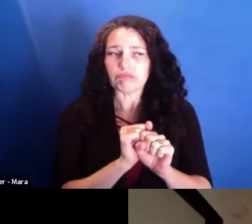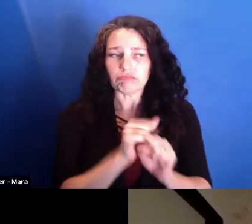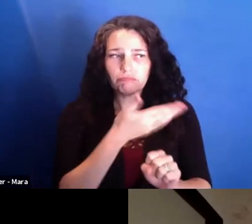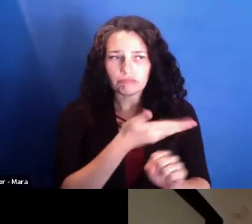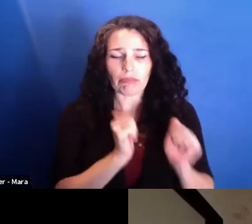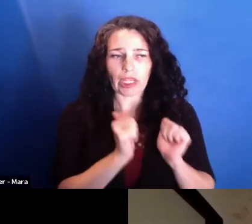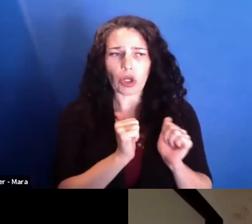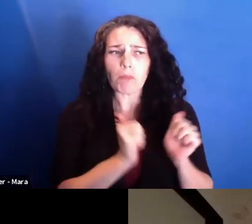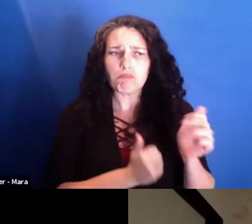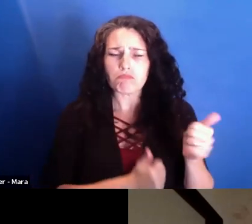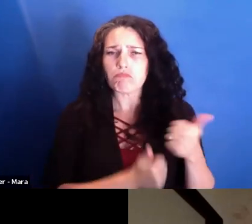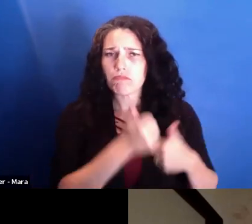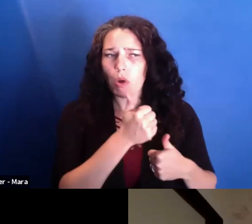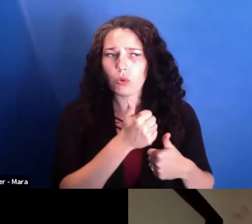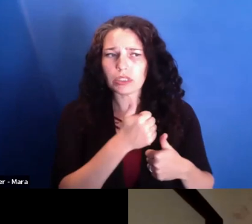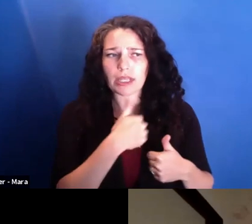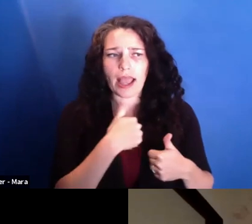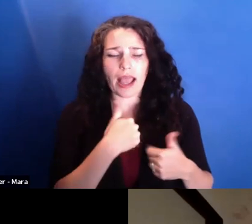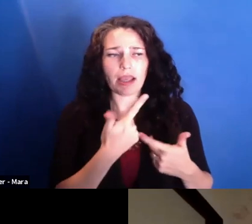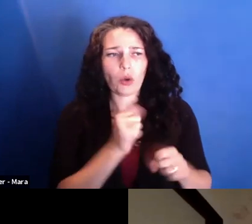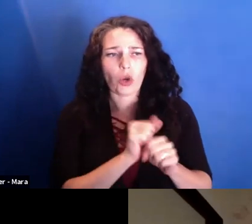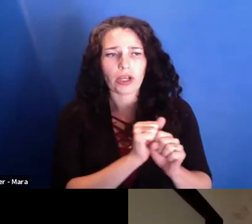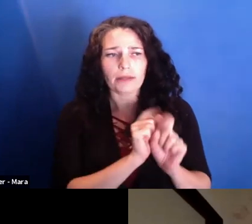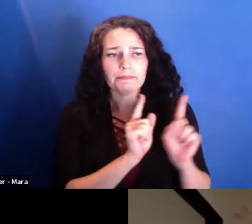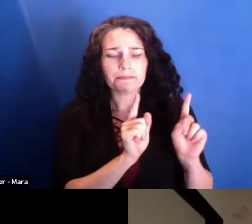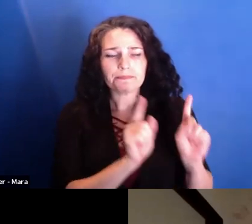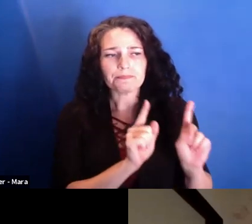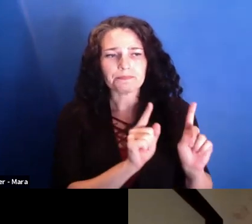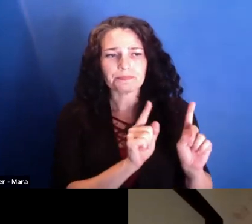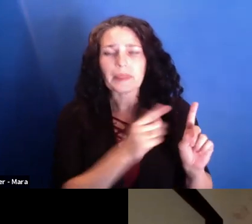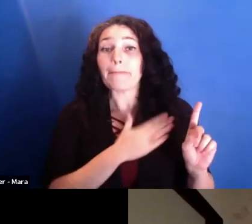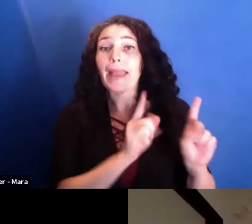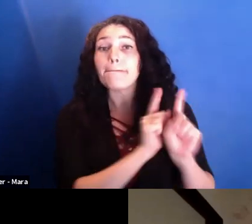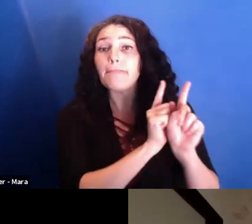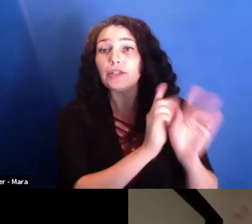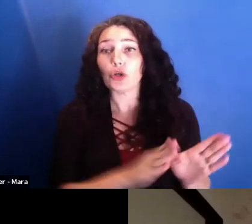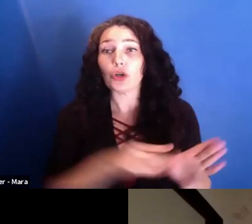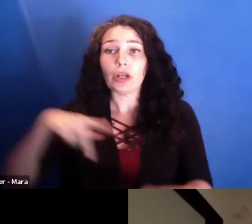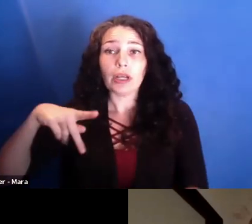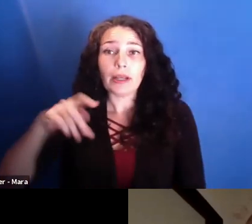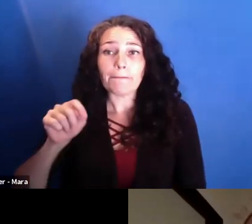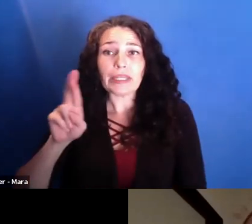Mainly, I worked alongside what was my mentor, Peter Zadek, who was one